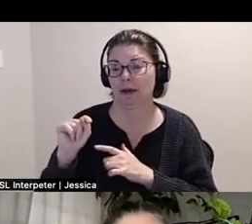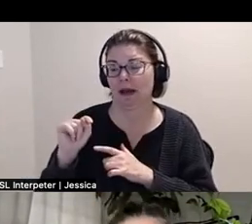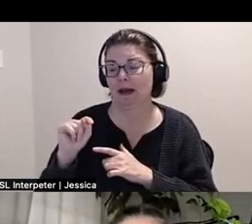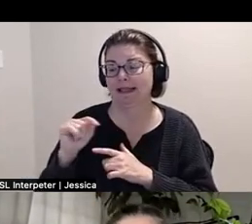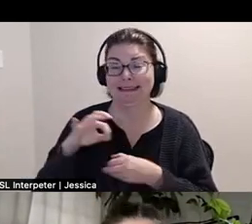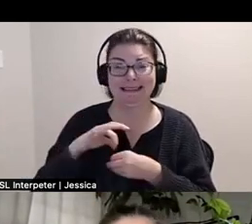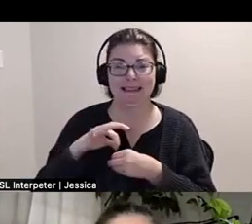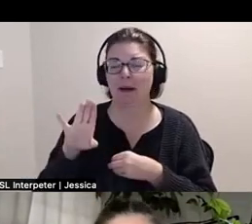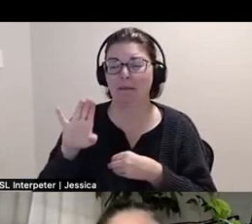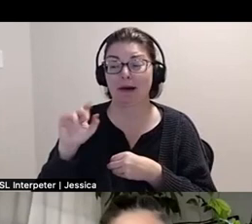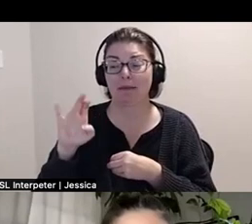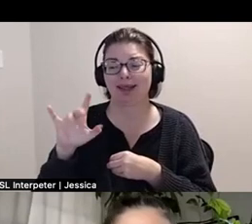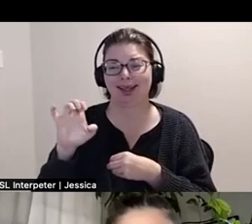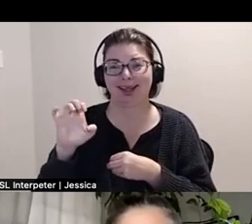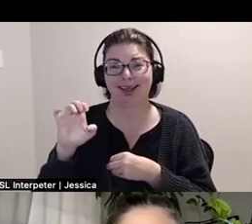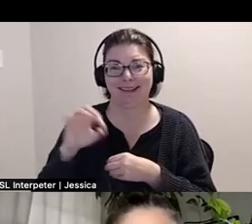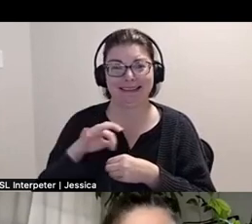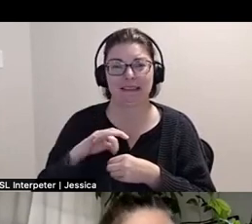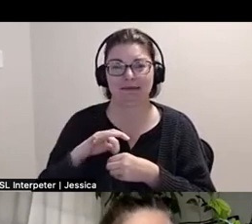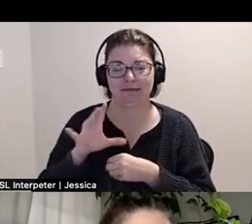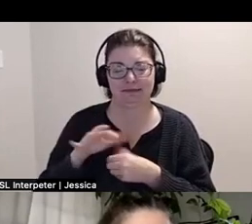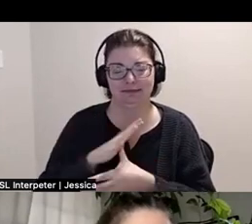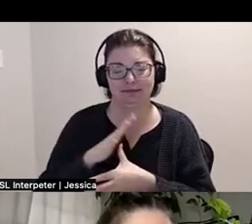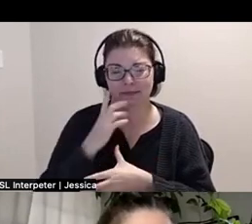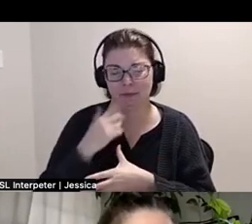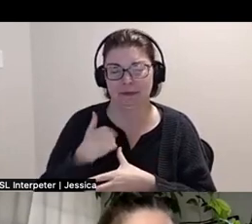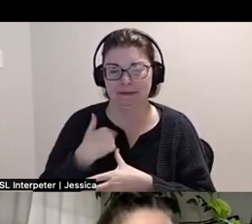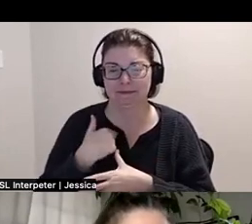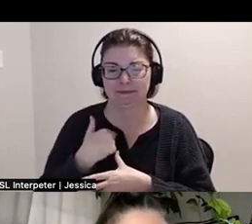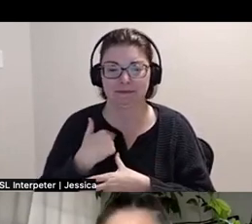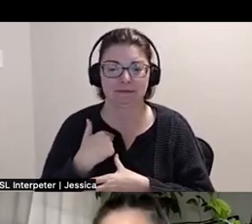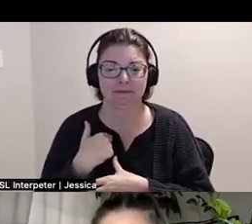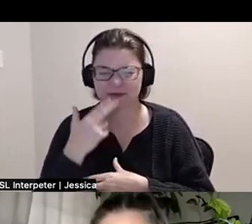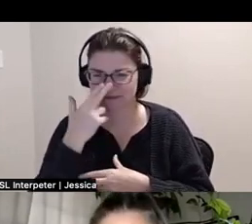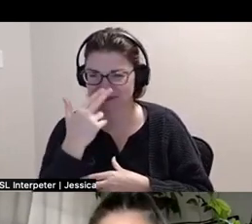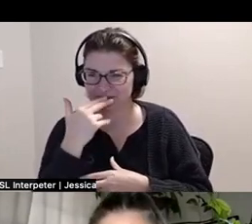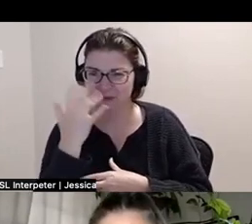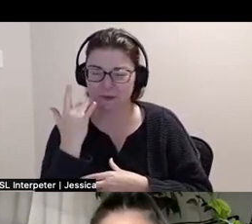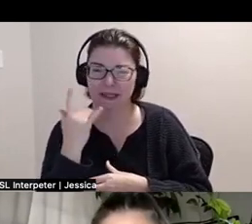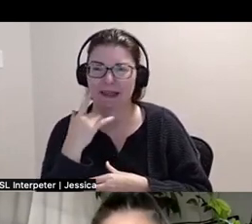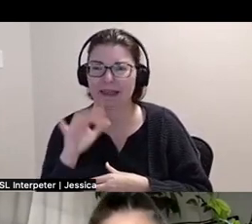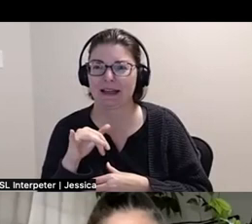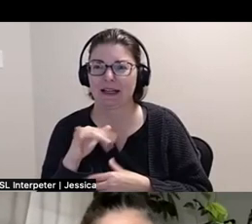And, it's funny because I feel like that's something that hurts my stomach the most.